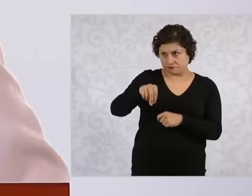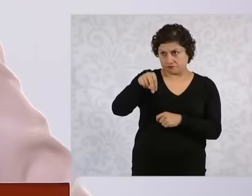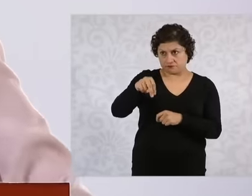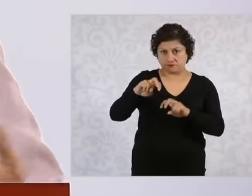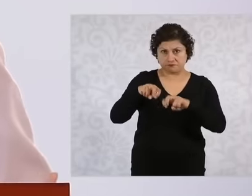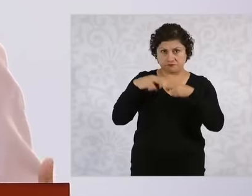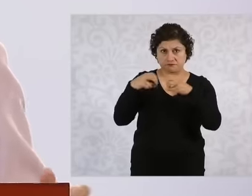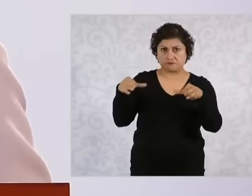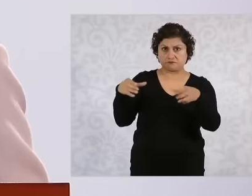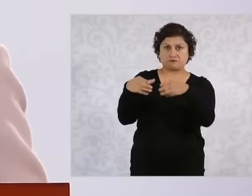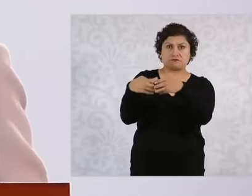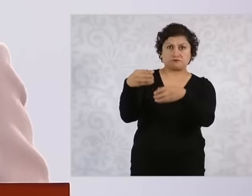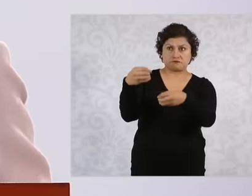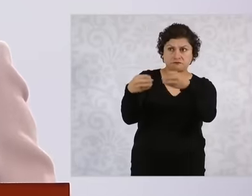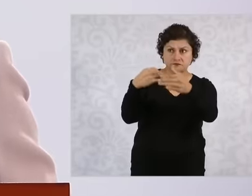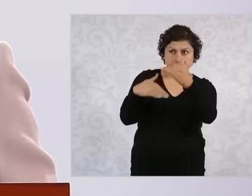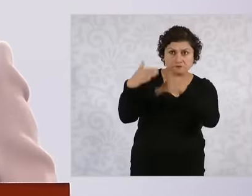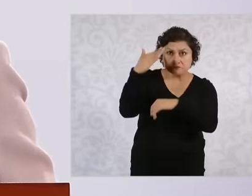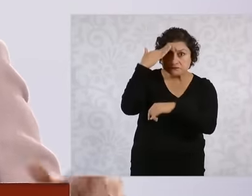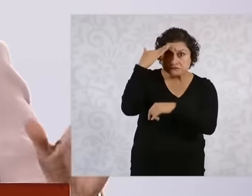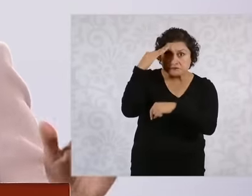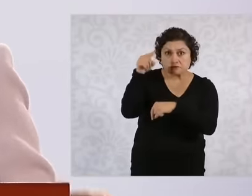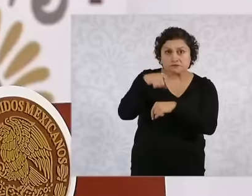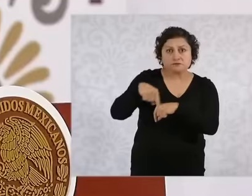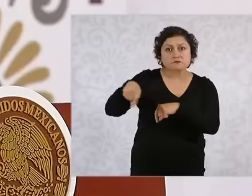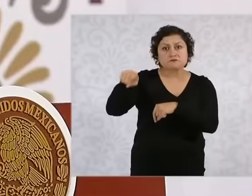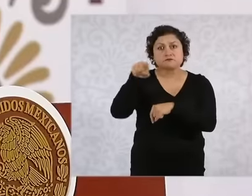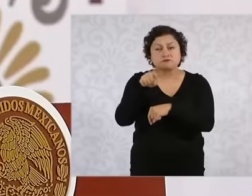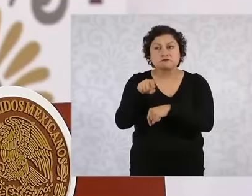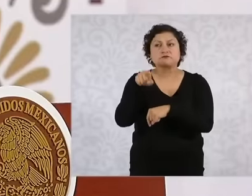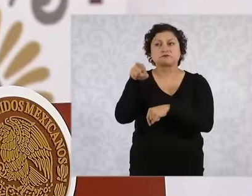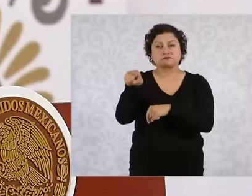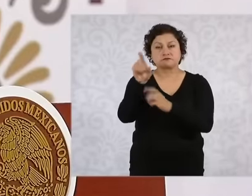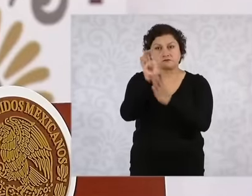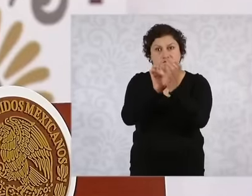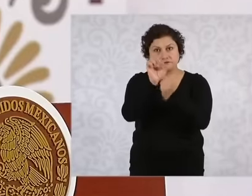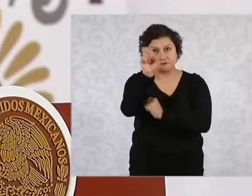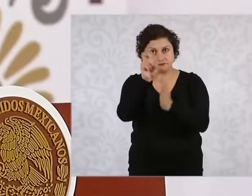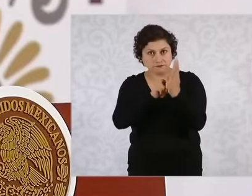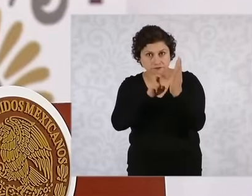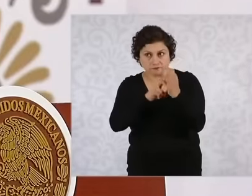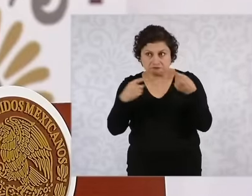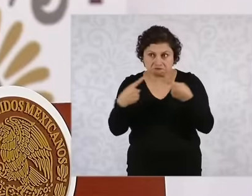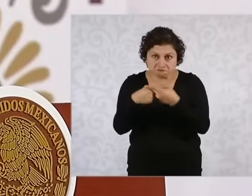to analyze the constitutionality of the Constitution, which is totally out of the